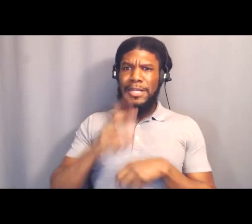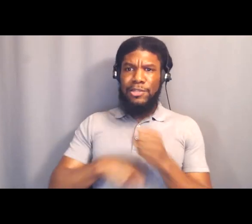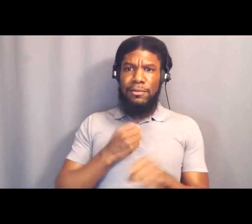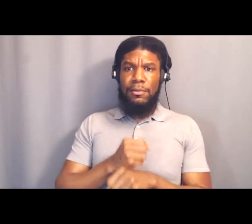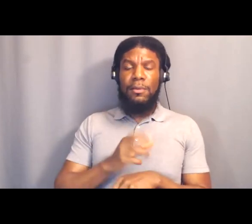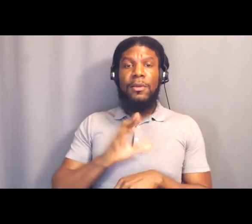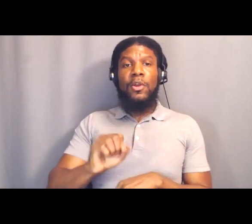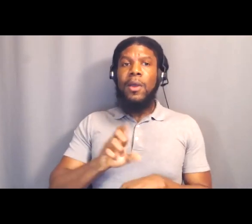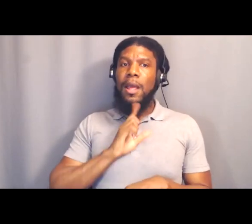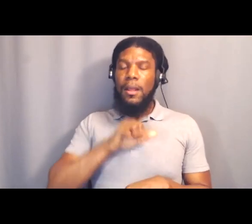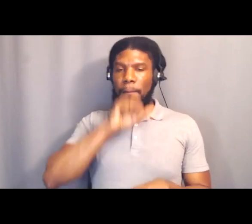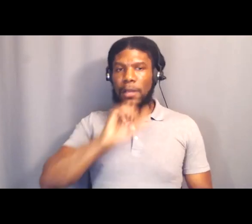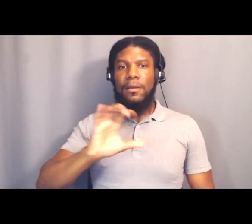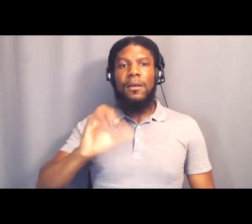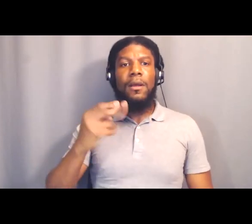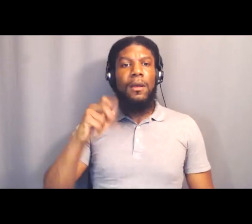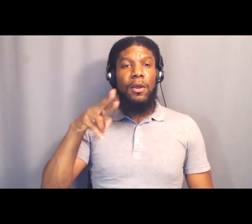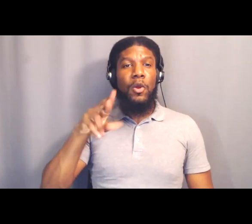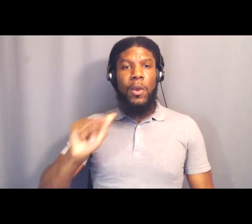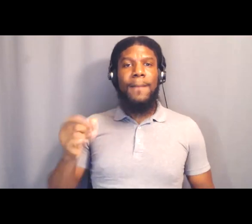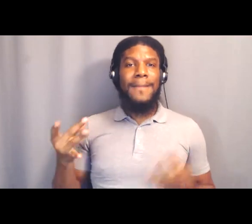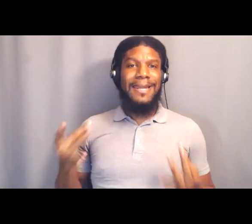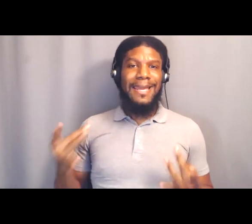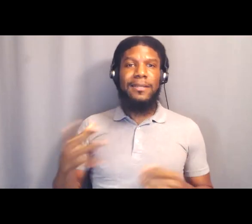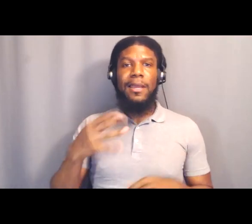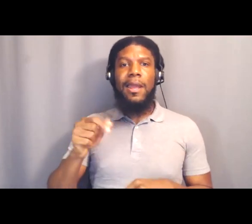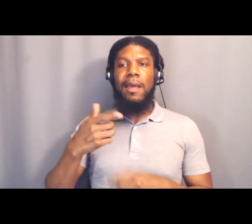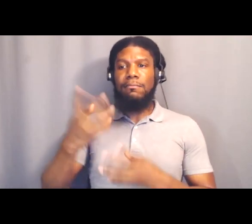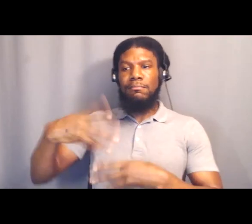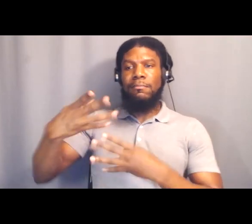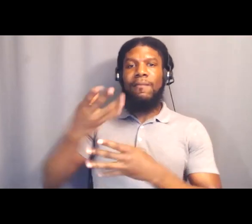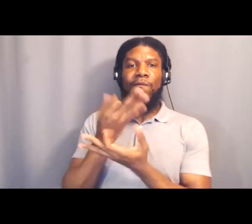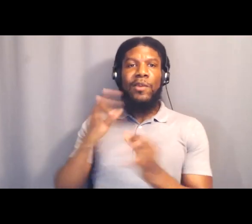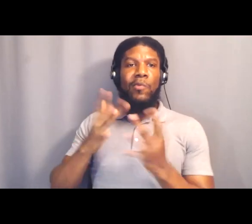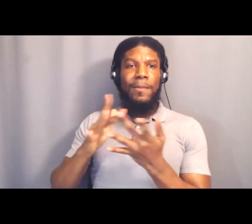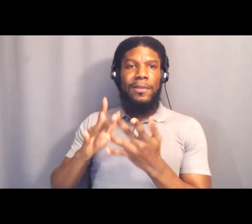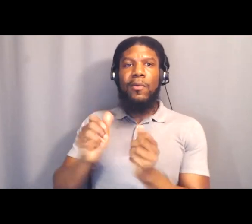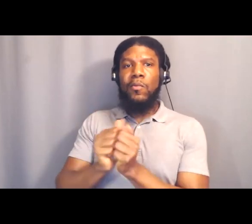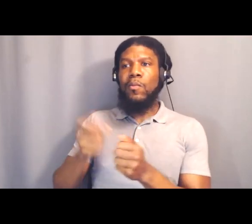and there's a free meditation that he's doing with Alicia Keys right now.